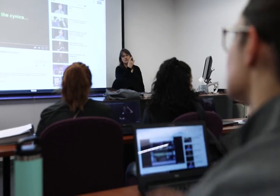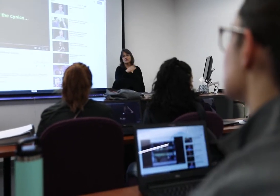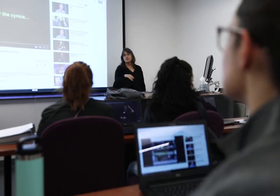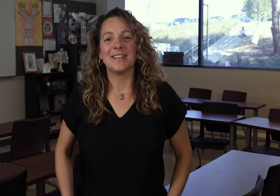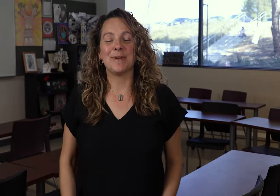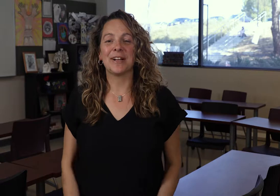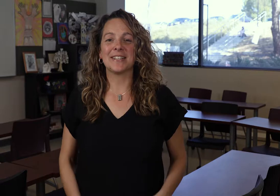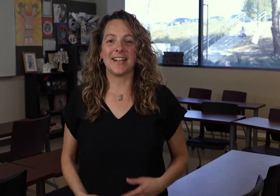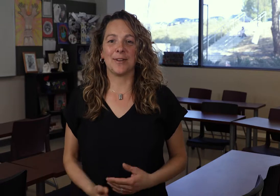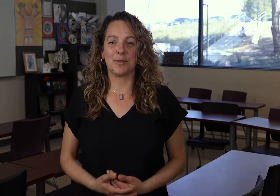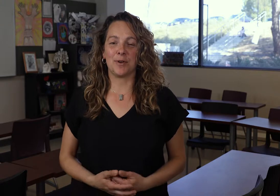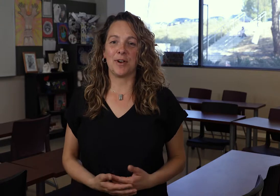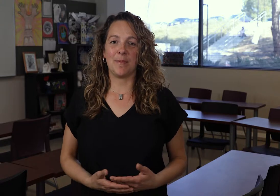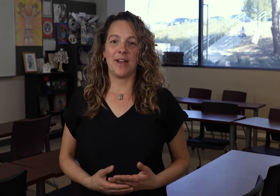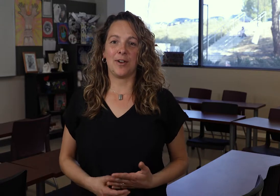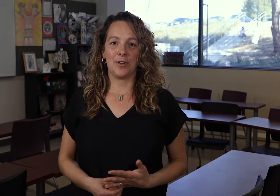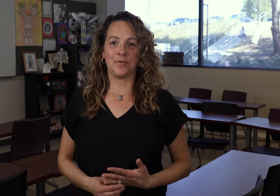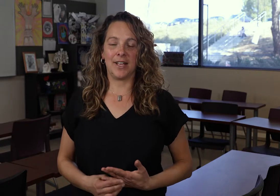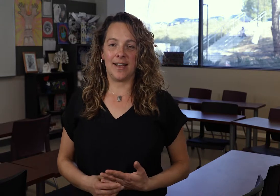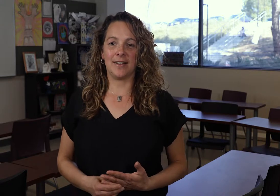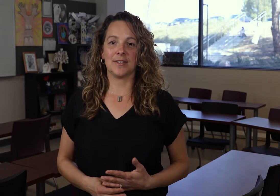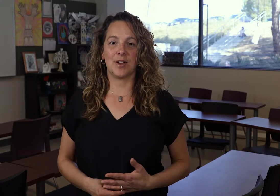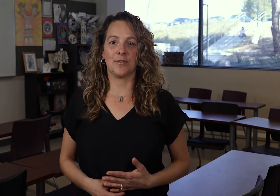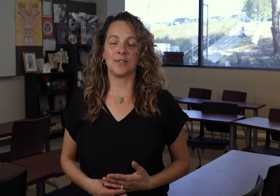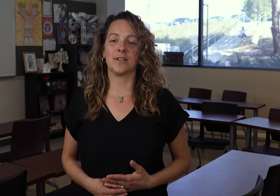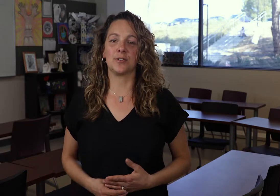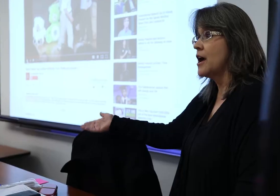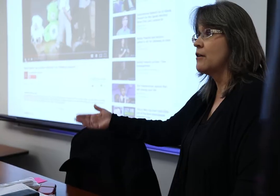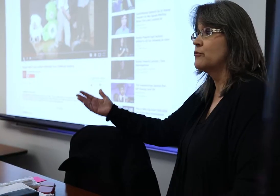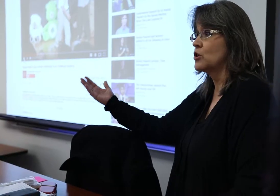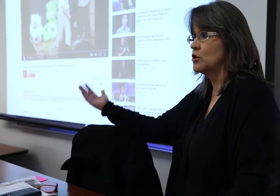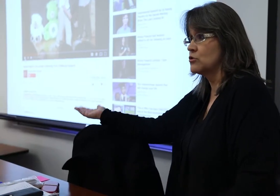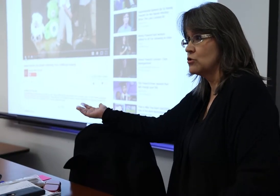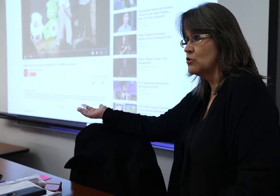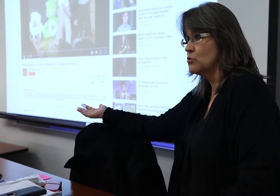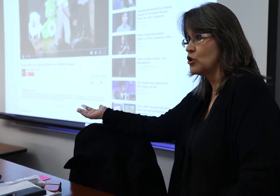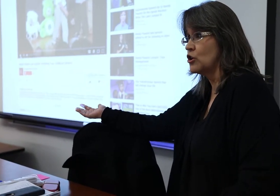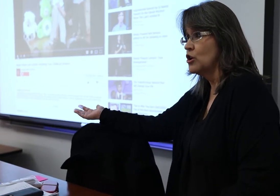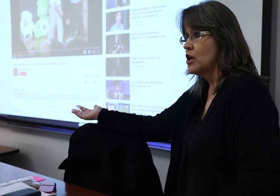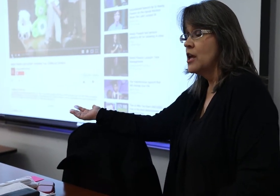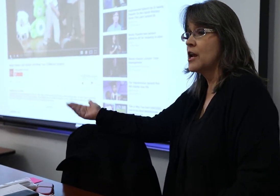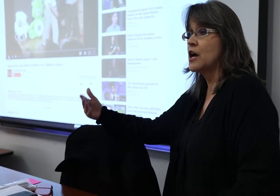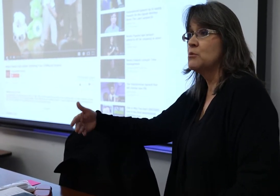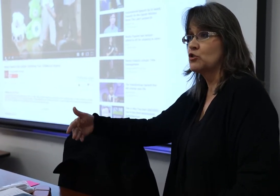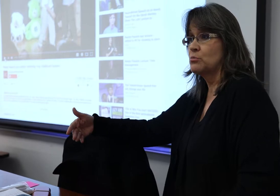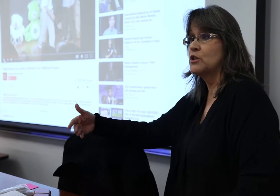The American Sign Language program at College of the Canyons offers an interpreter training program that prepares students to work in the